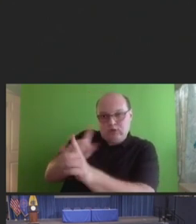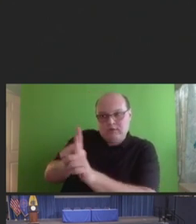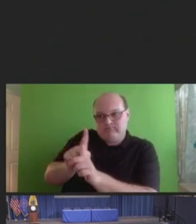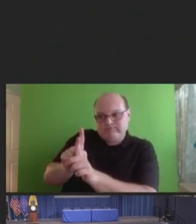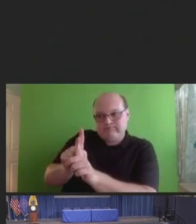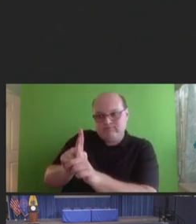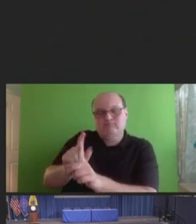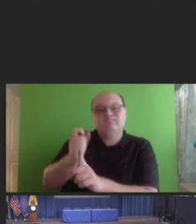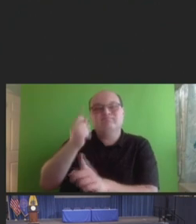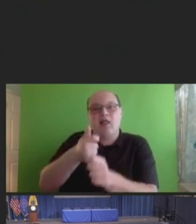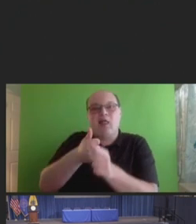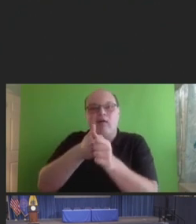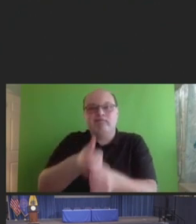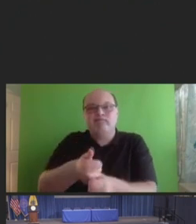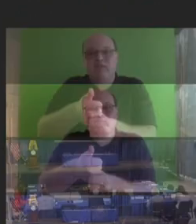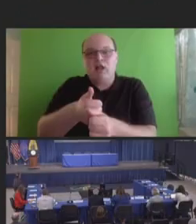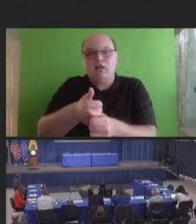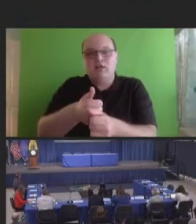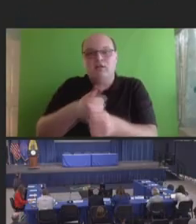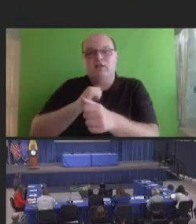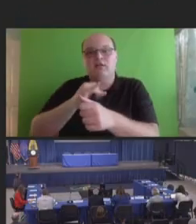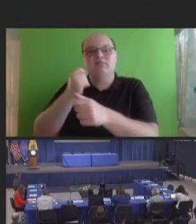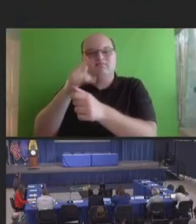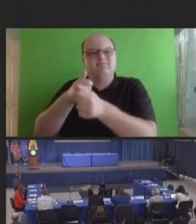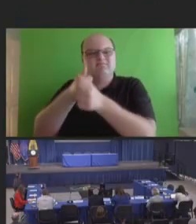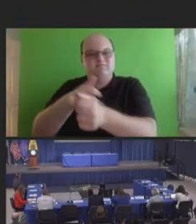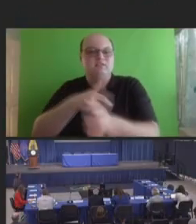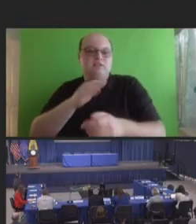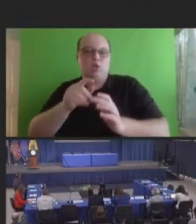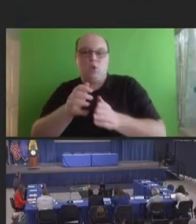Next slide, please.